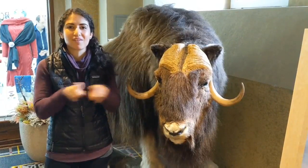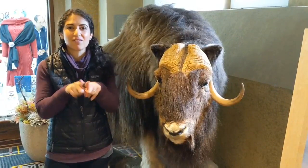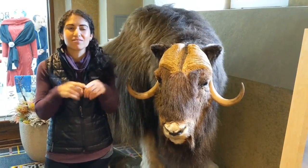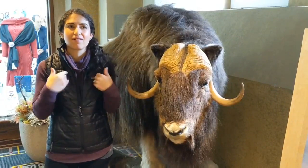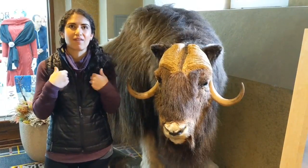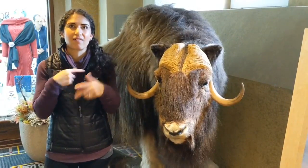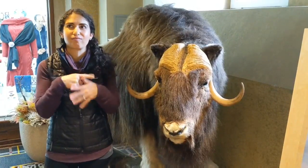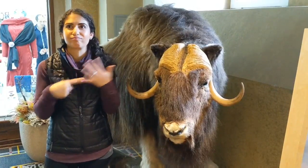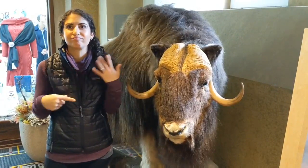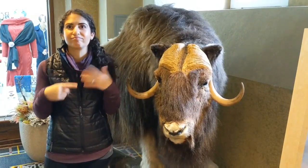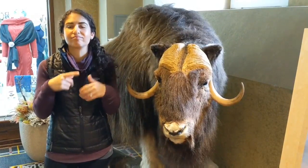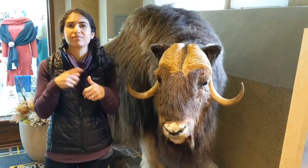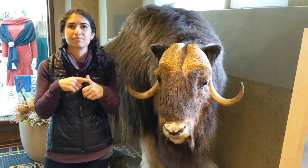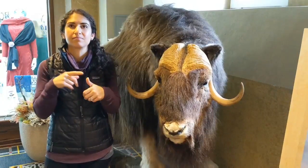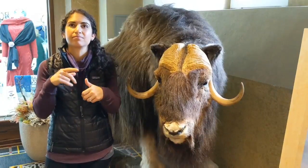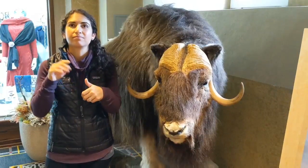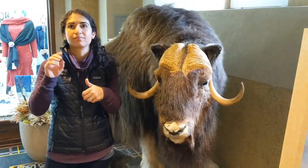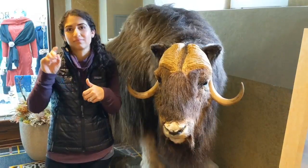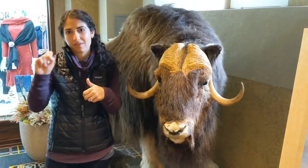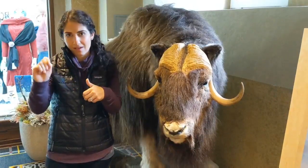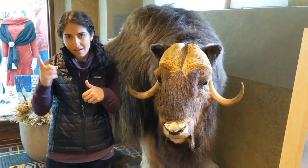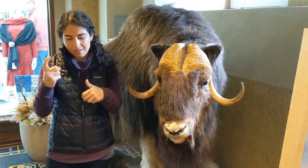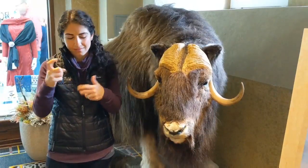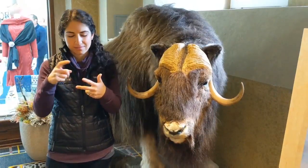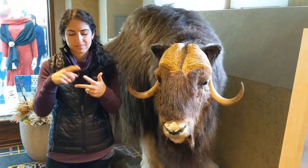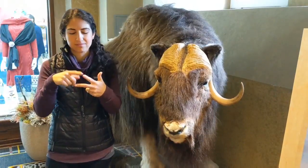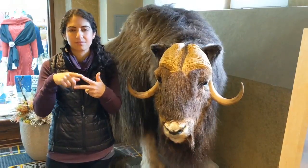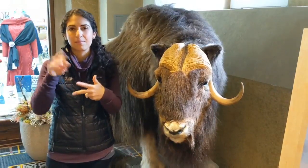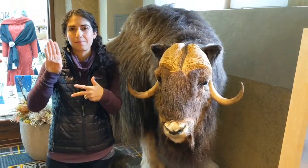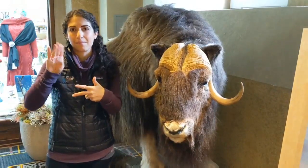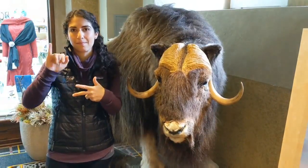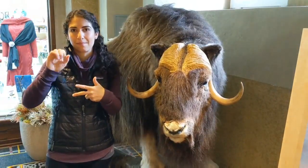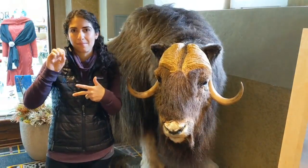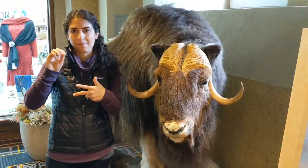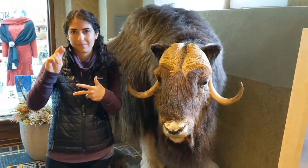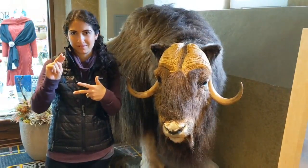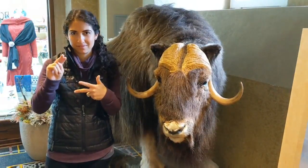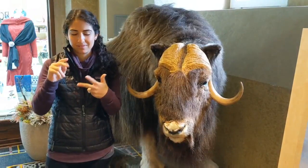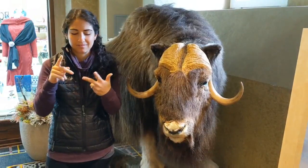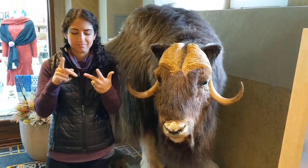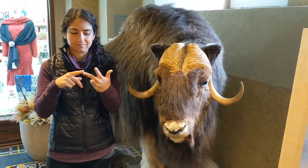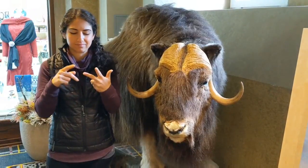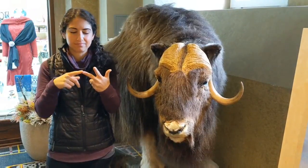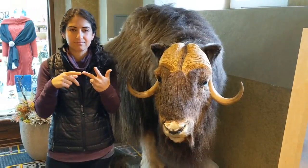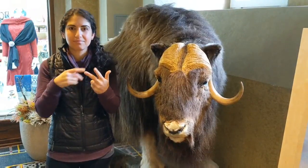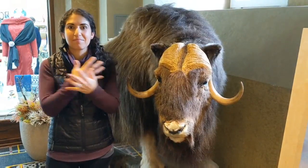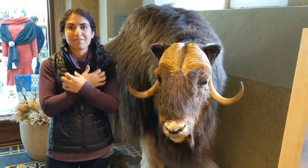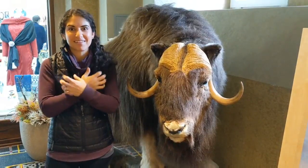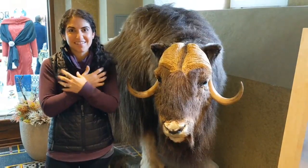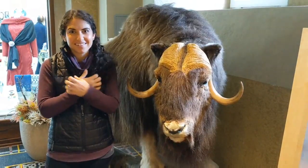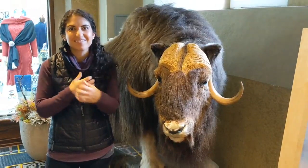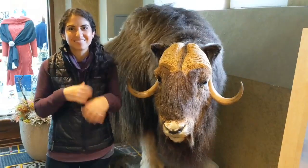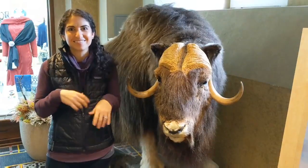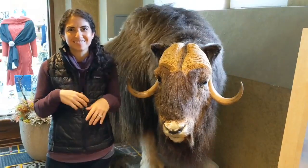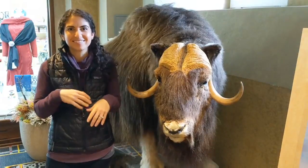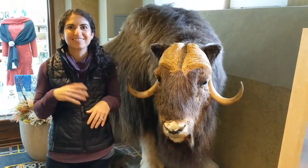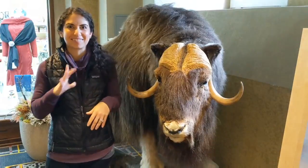They also have ox, bison, bear.